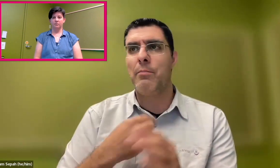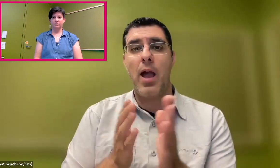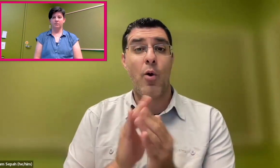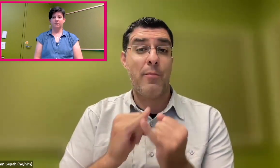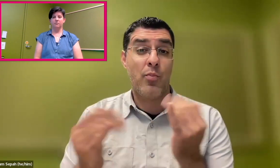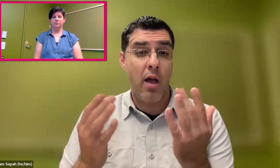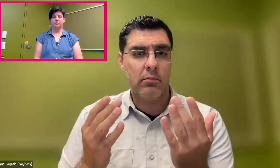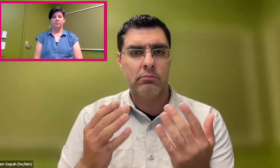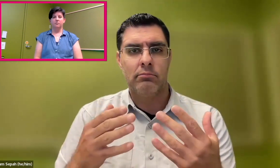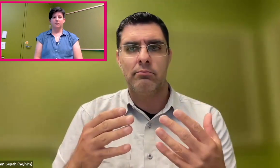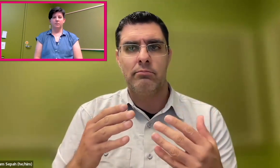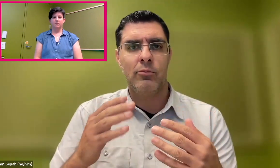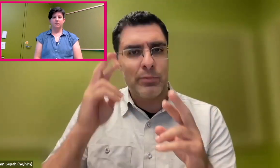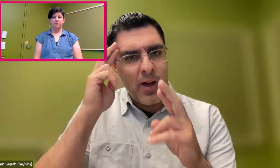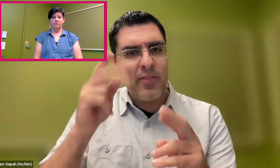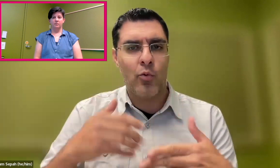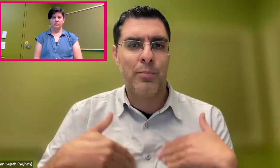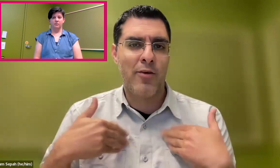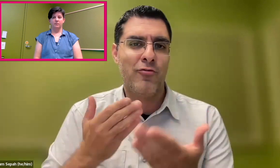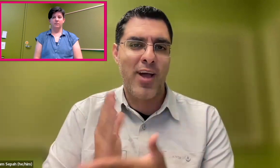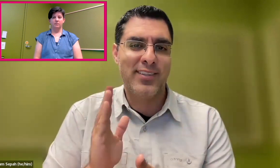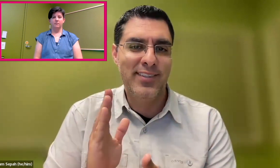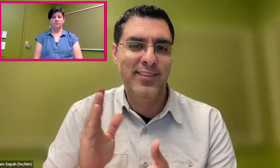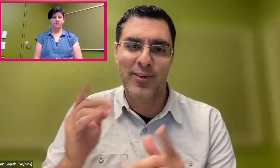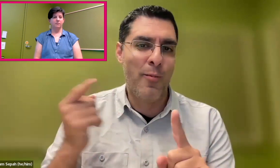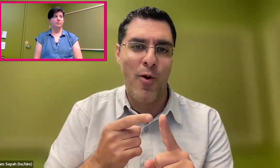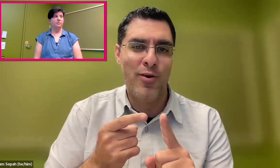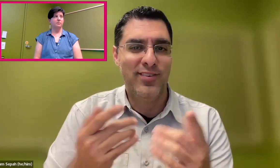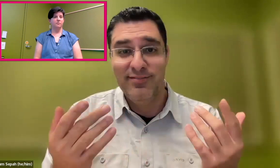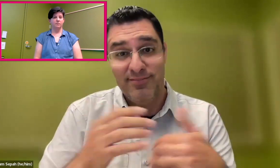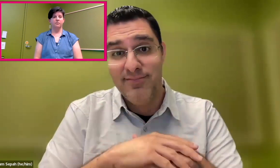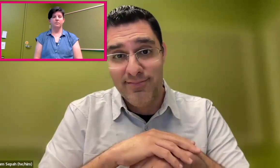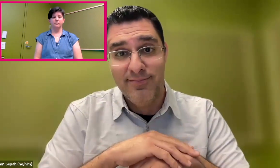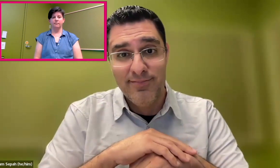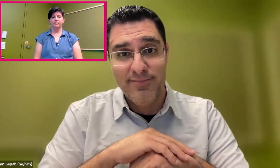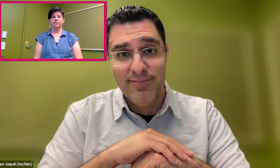so that we all live together, and so that ultimately, we respect human rights.